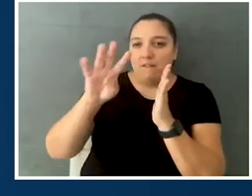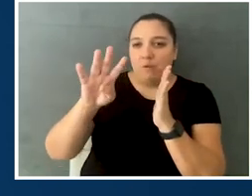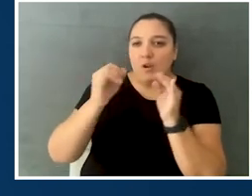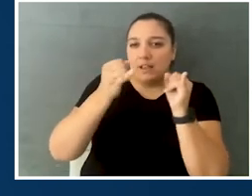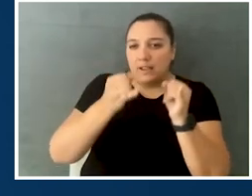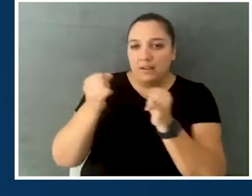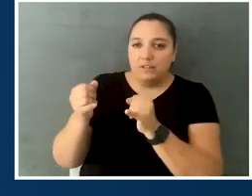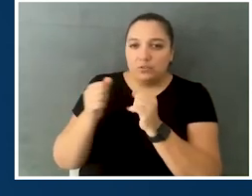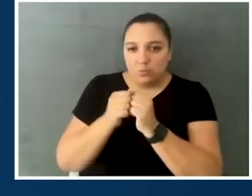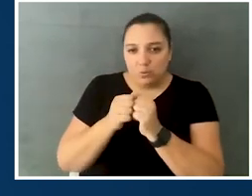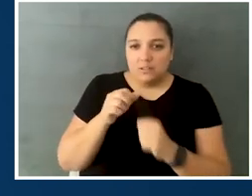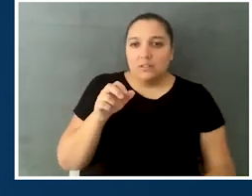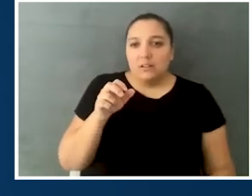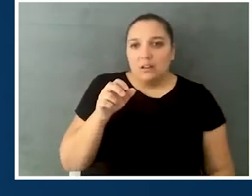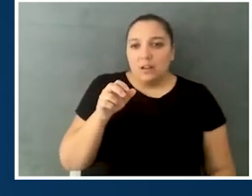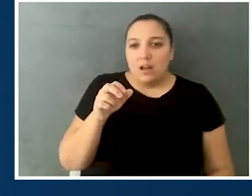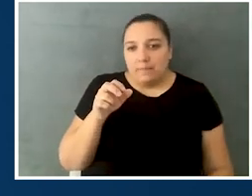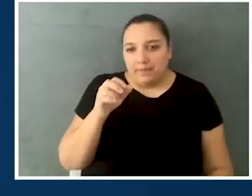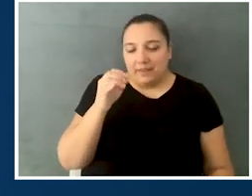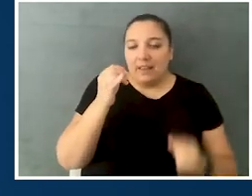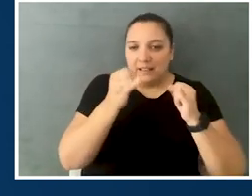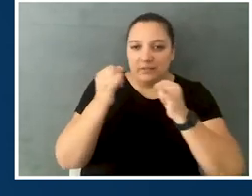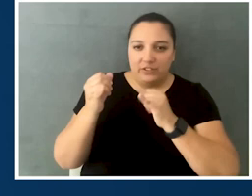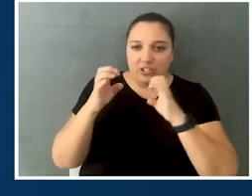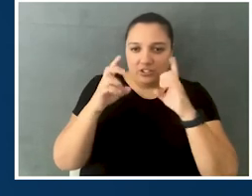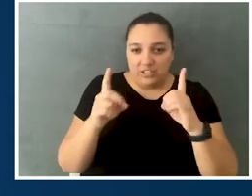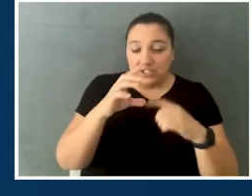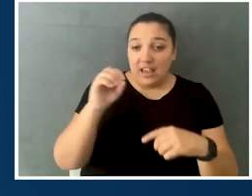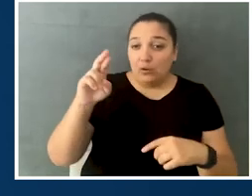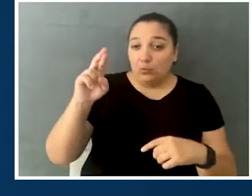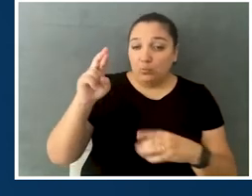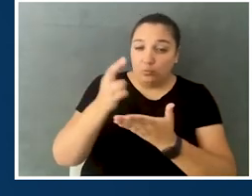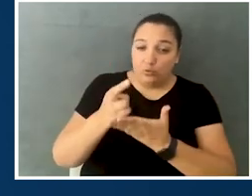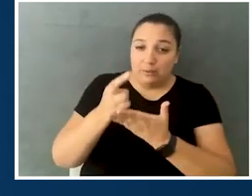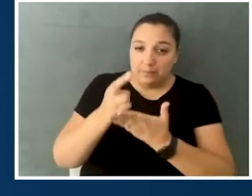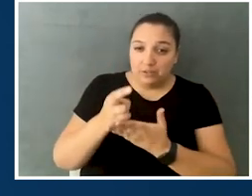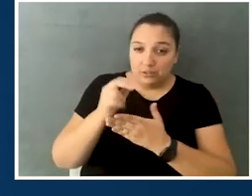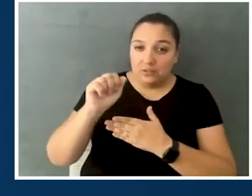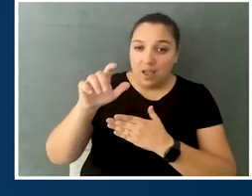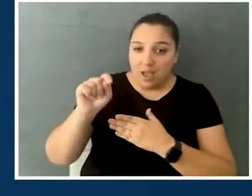the Individuals Education Act, the Rehabilitation Act, the UN Convention